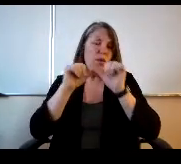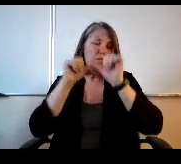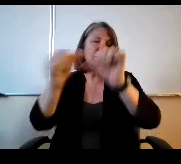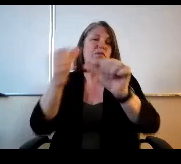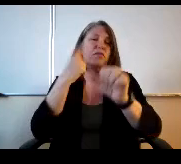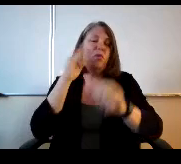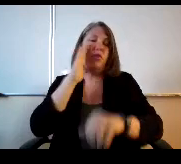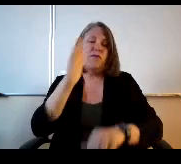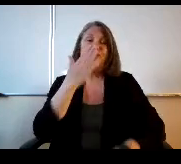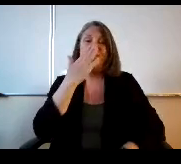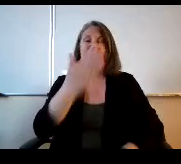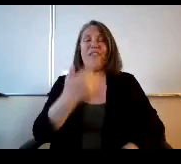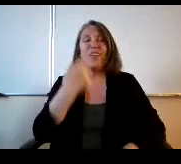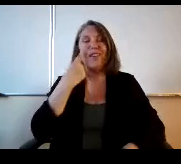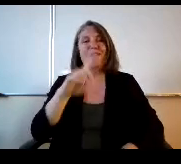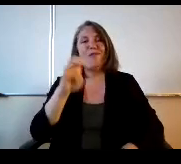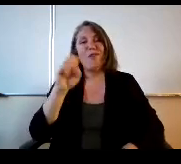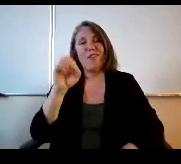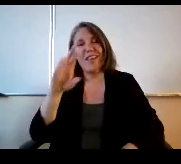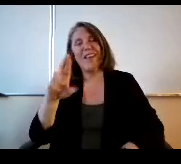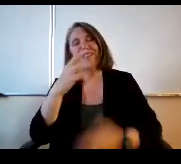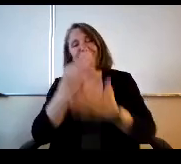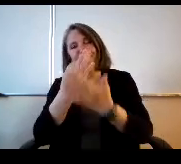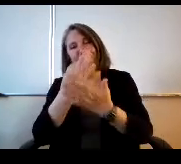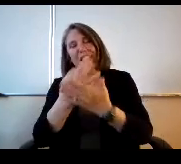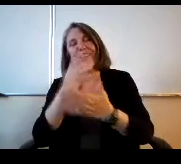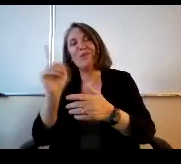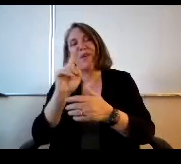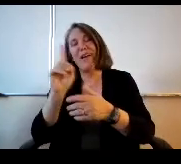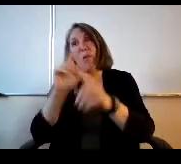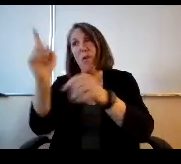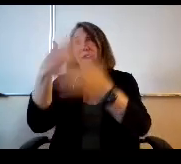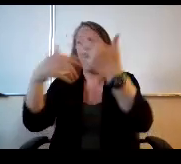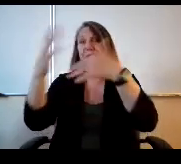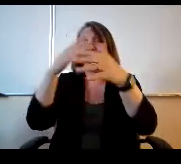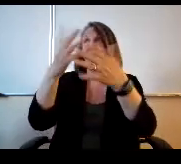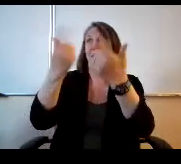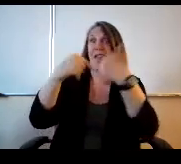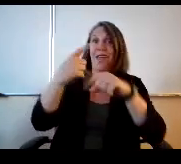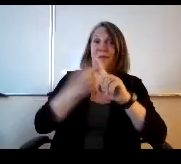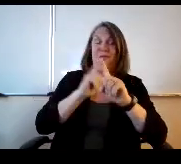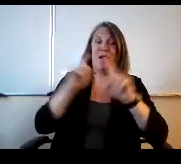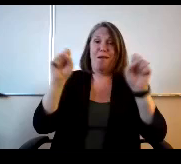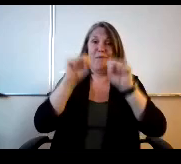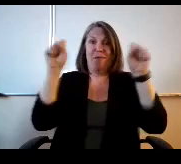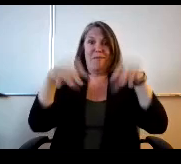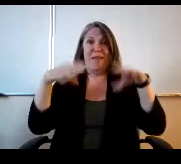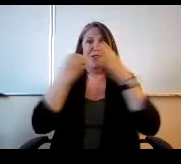So thank you for the Esser funds, wherever they came from. Magic money. Thank you Mr. Smith.